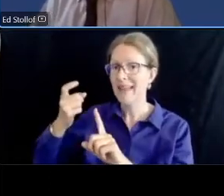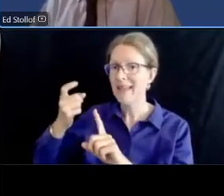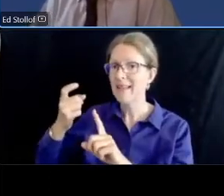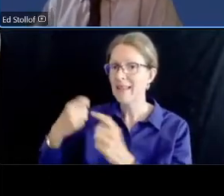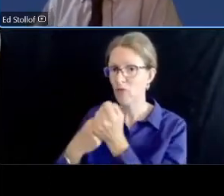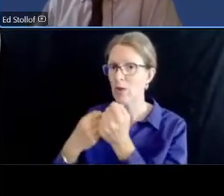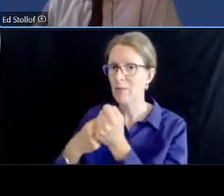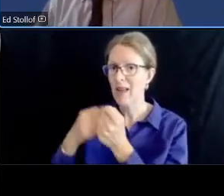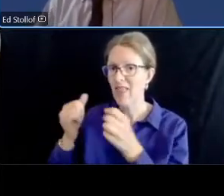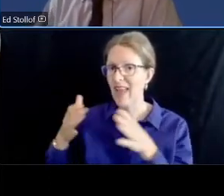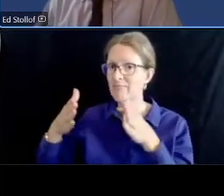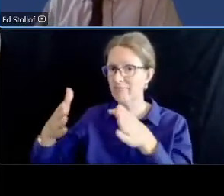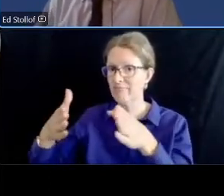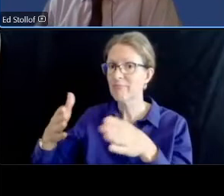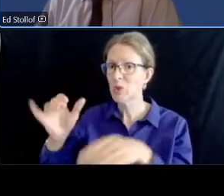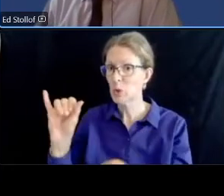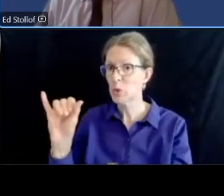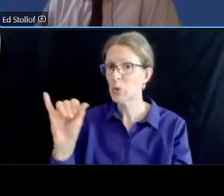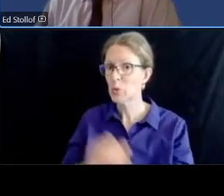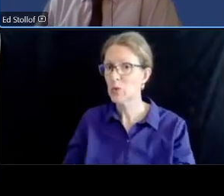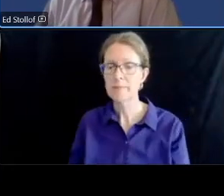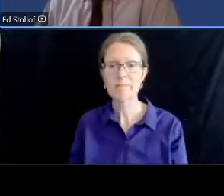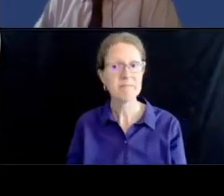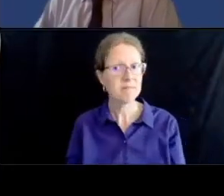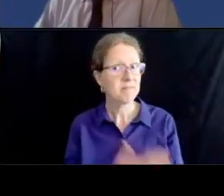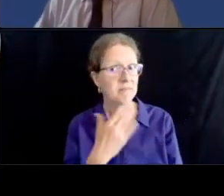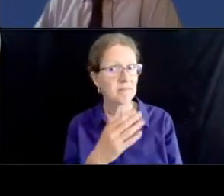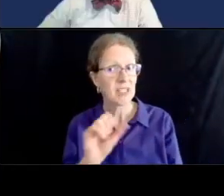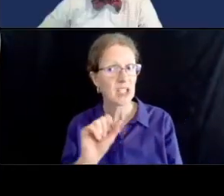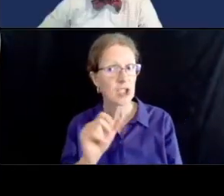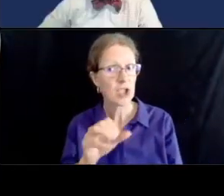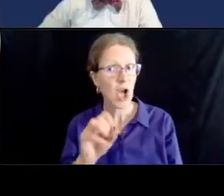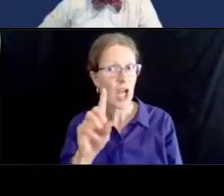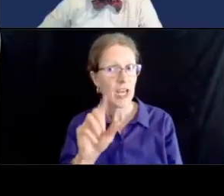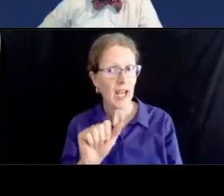thank you the next one from shauna can you talk more about your analysis of the cut